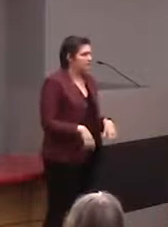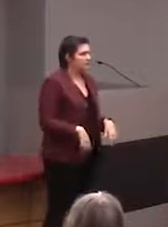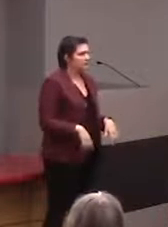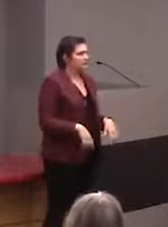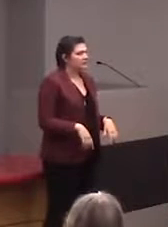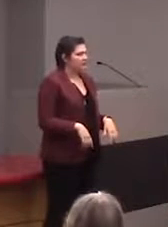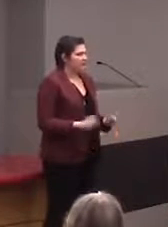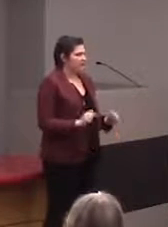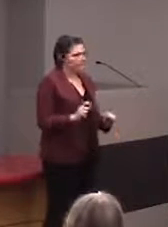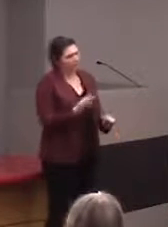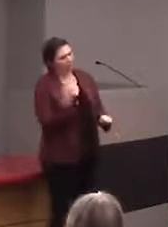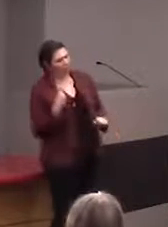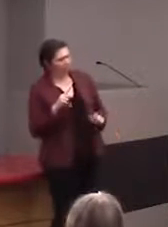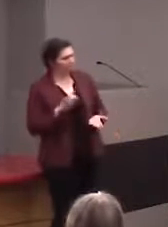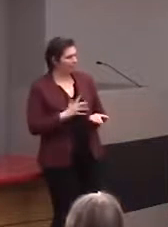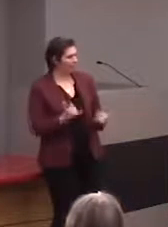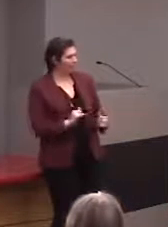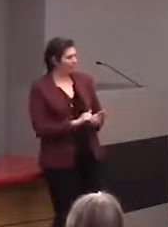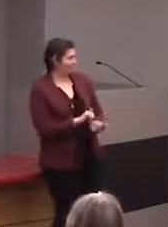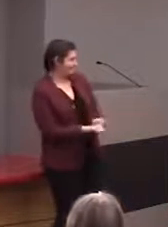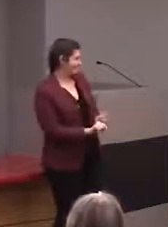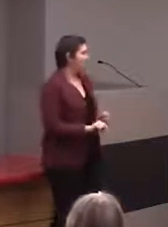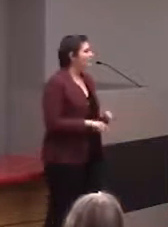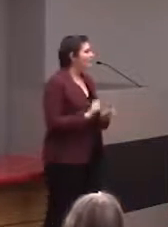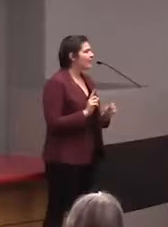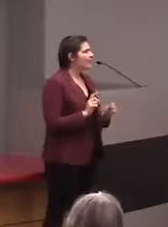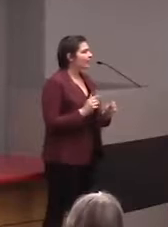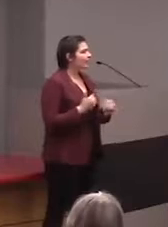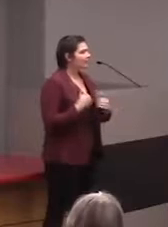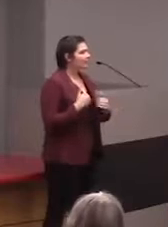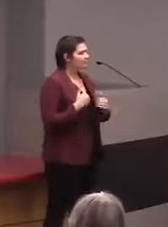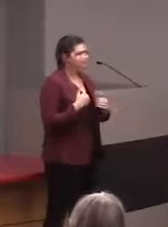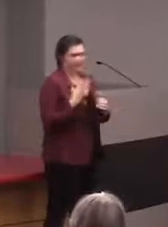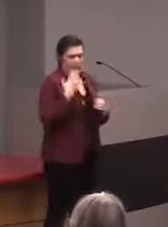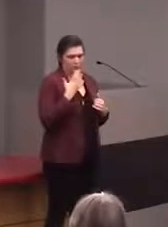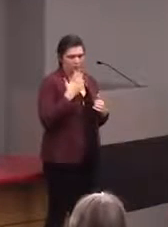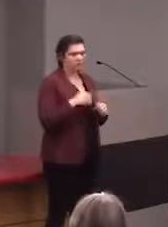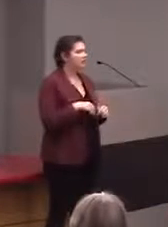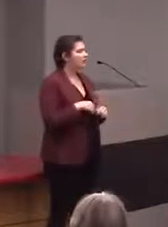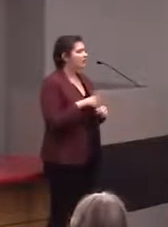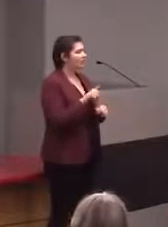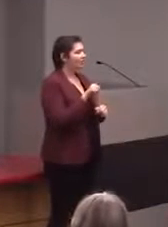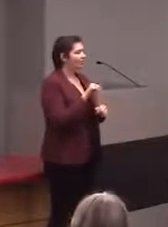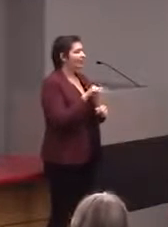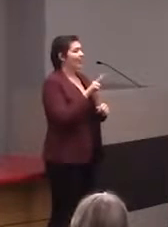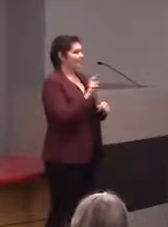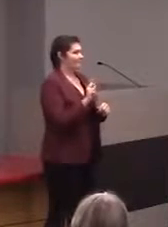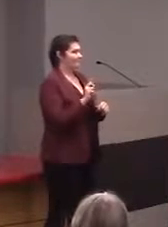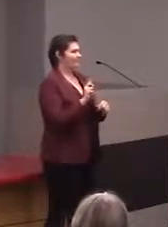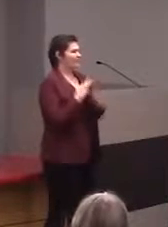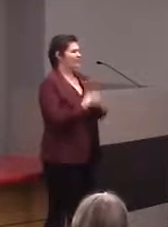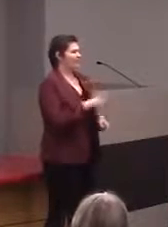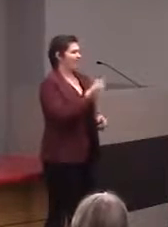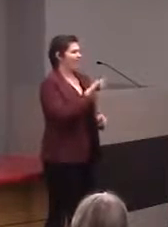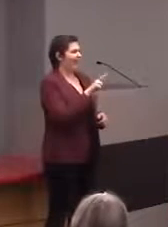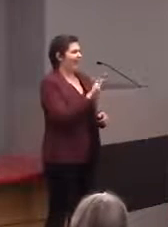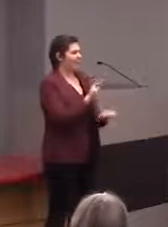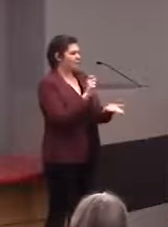but it's a special, called a Livescribe pen